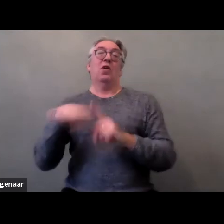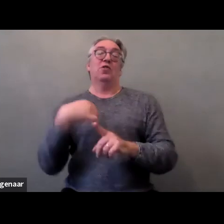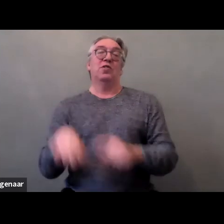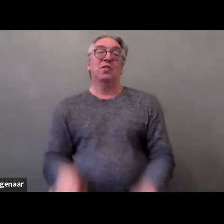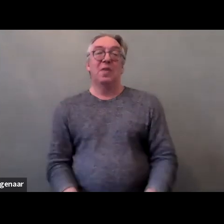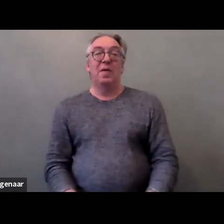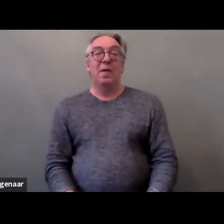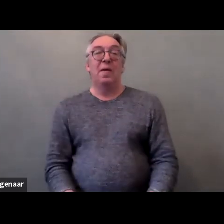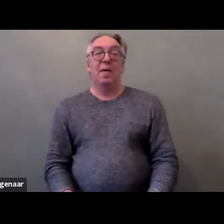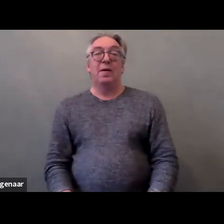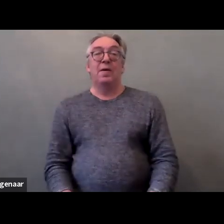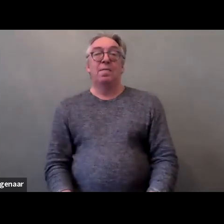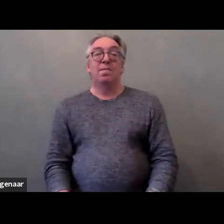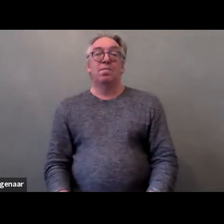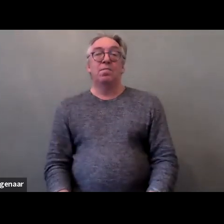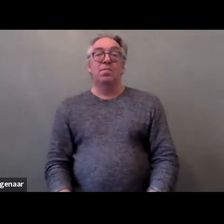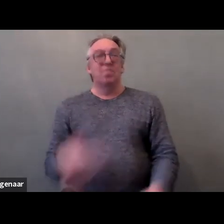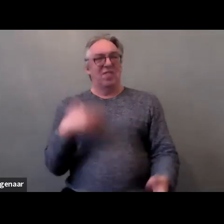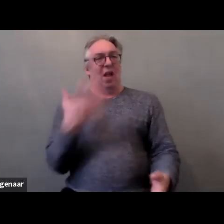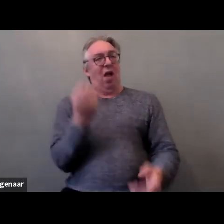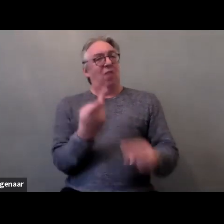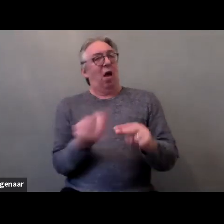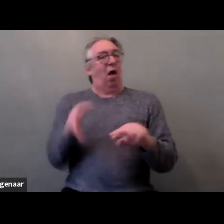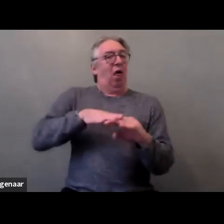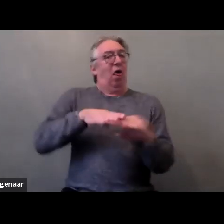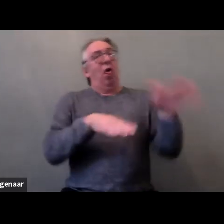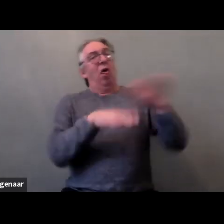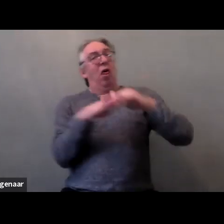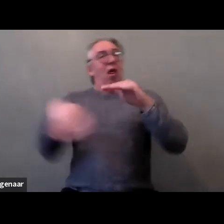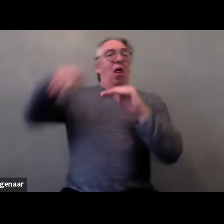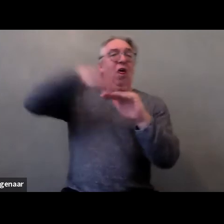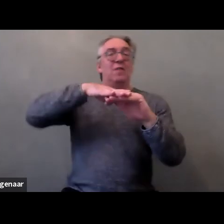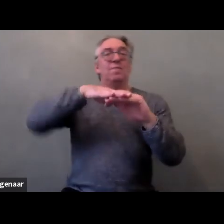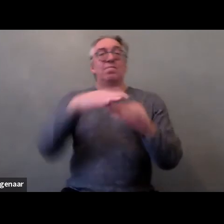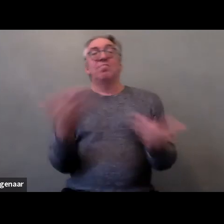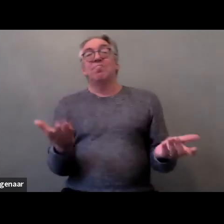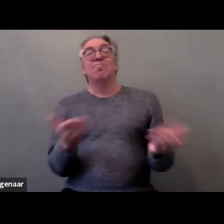on where people have, yeah, just a different place in society,